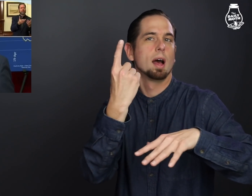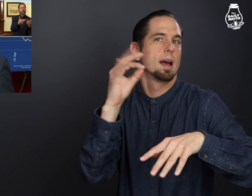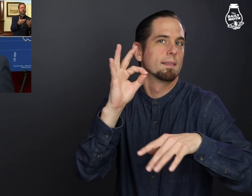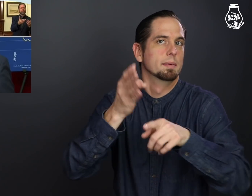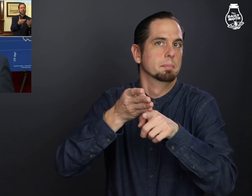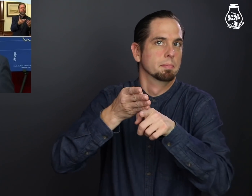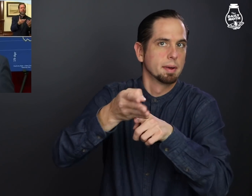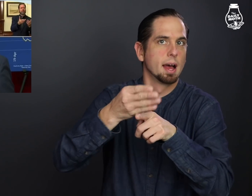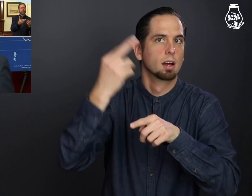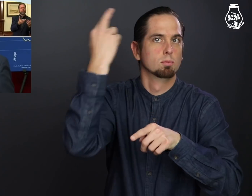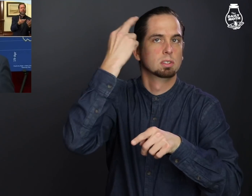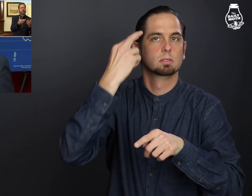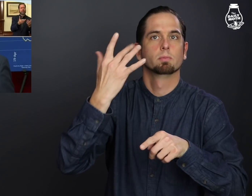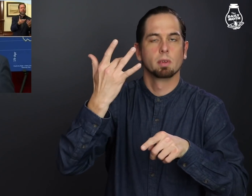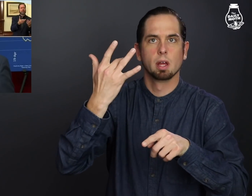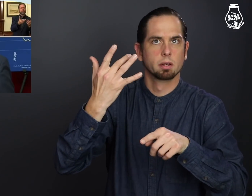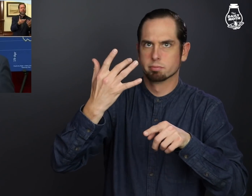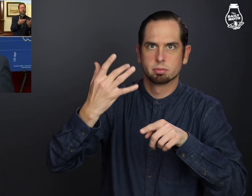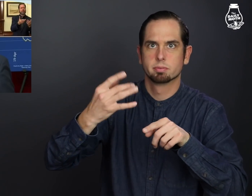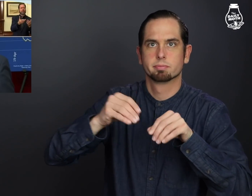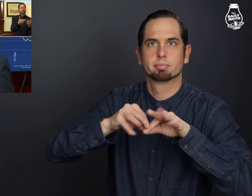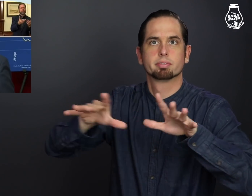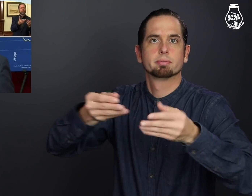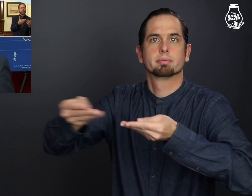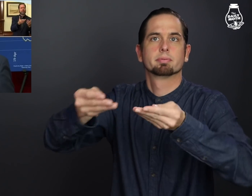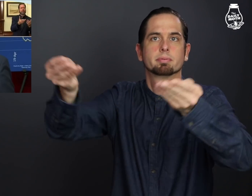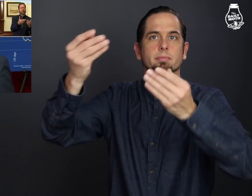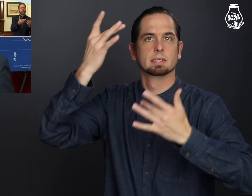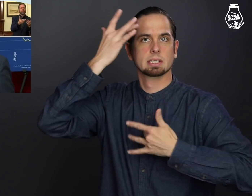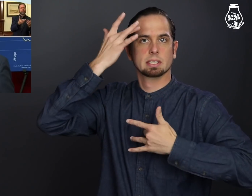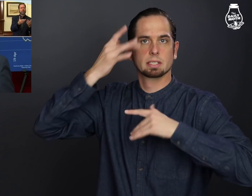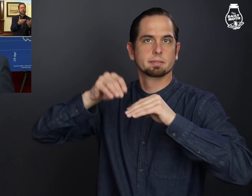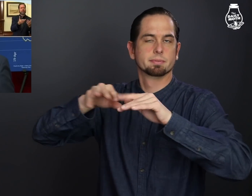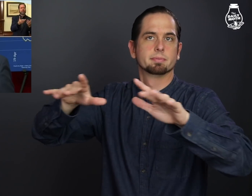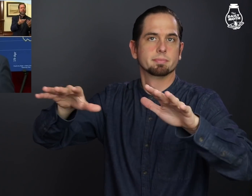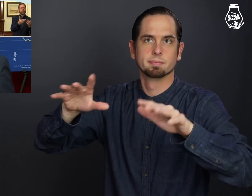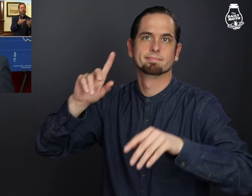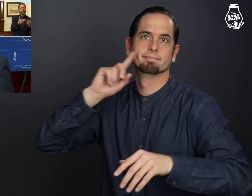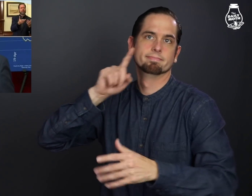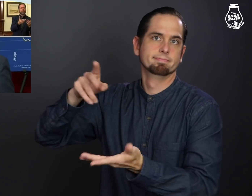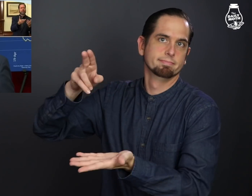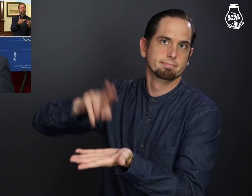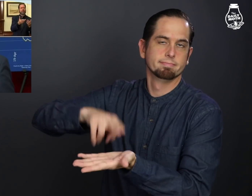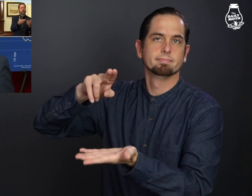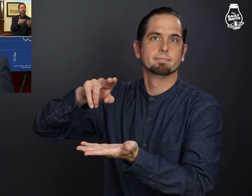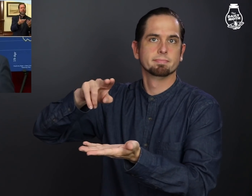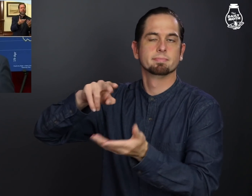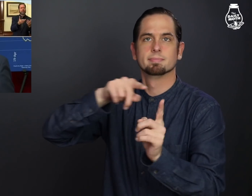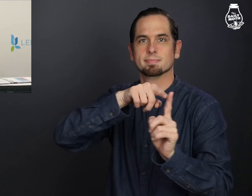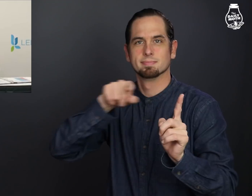is one of the main reasons why there is a rise in cases.